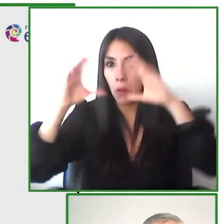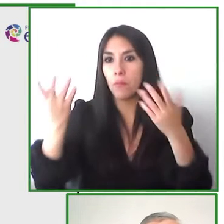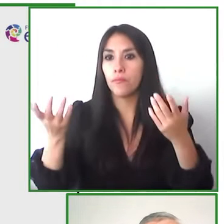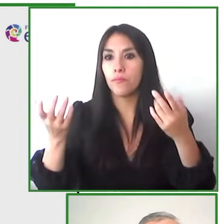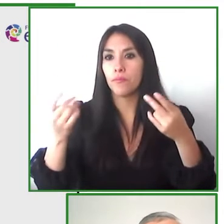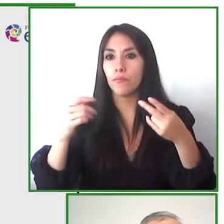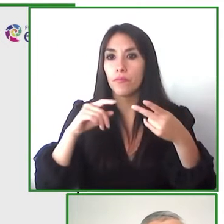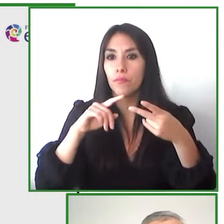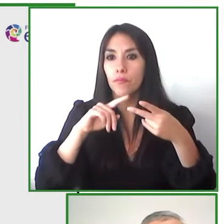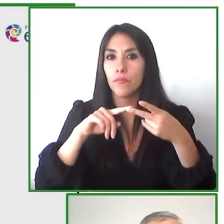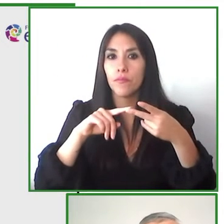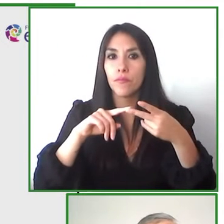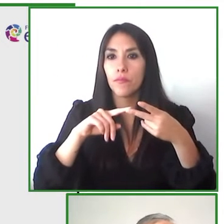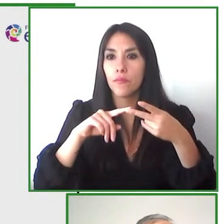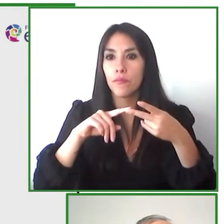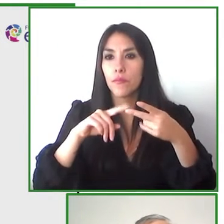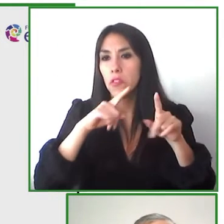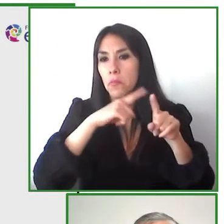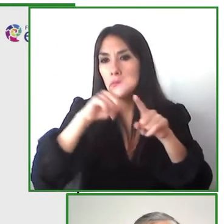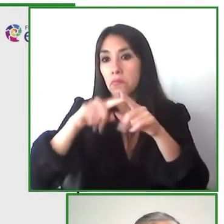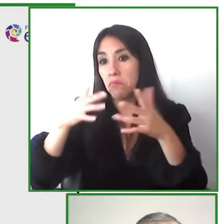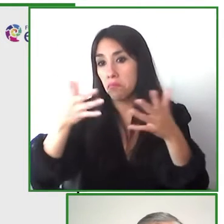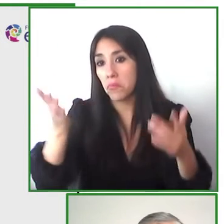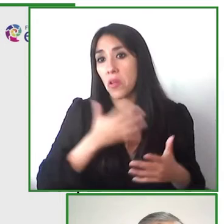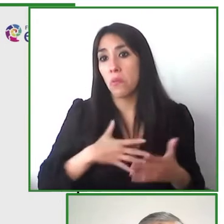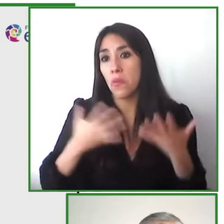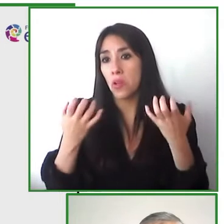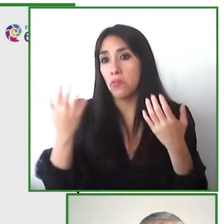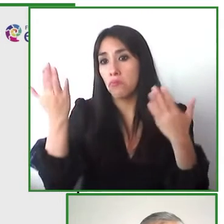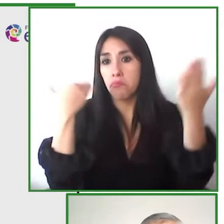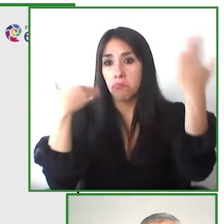the training we want to find more partners who